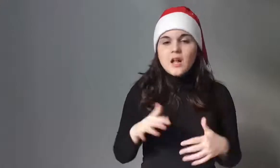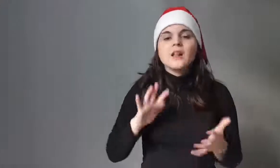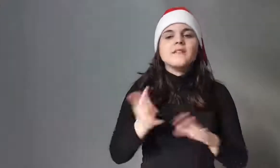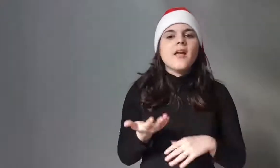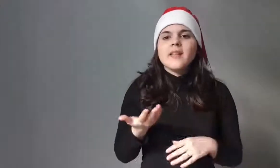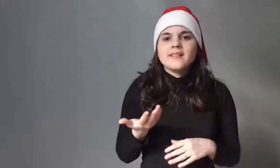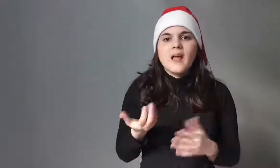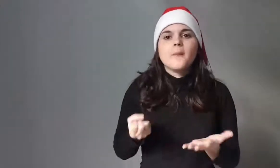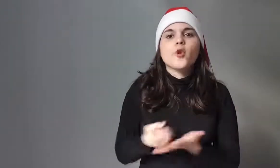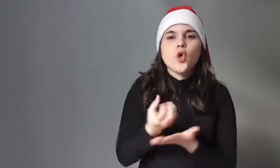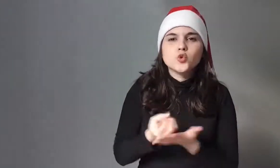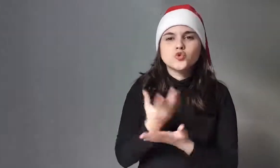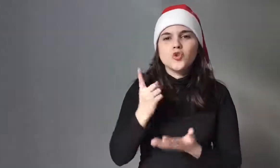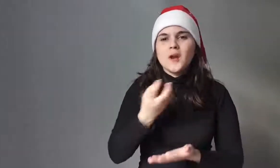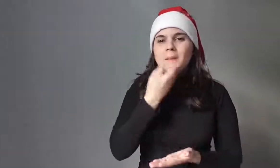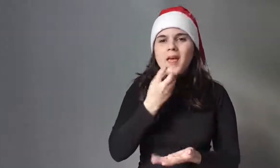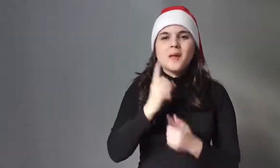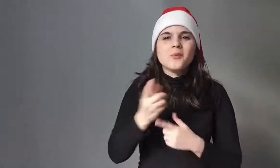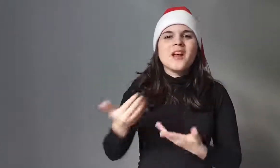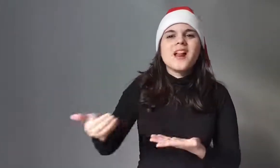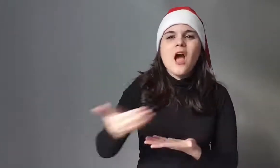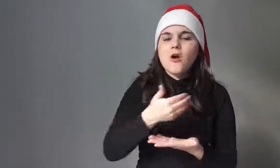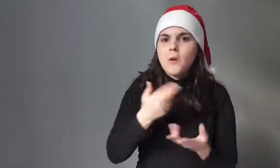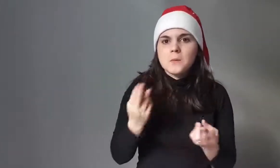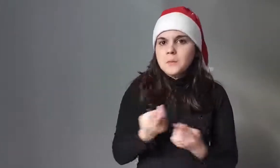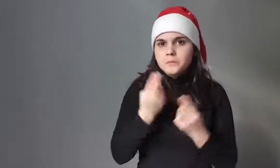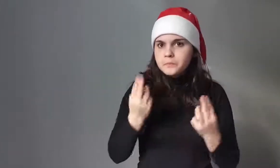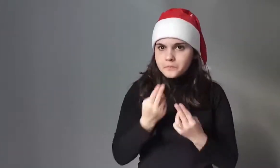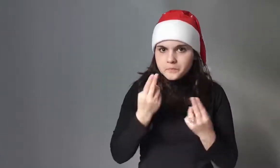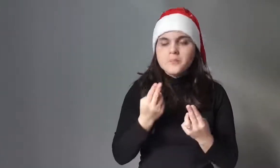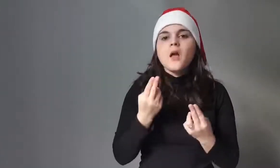that prevented the production and harvest of apples.